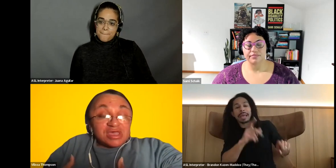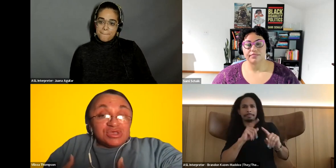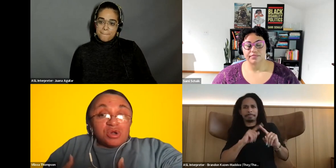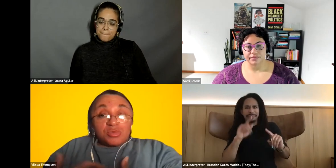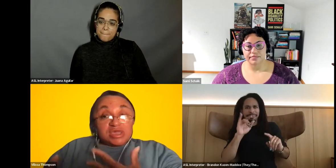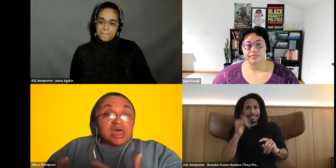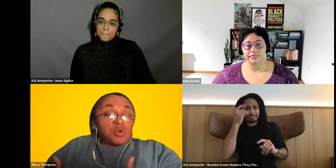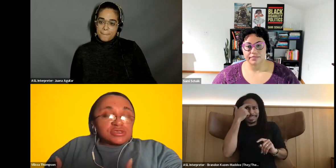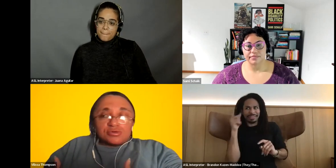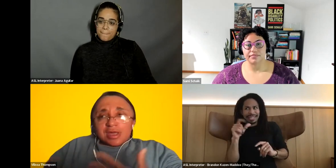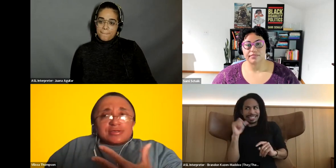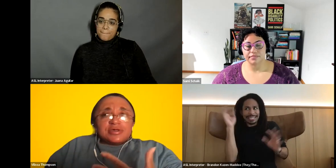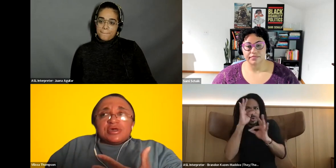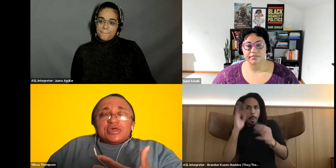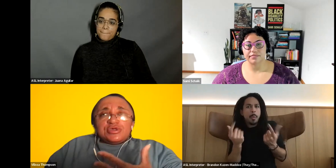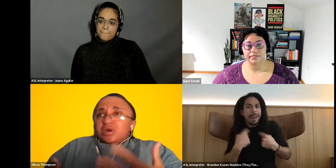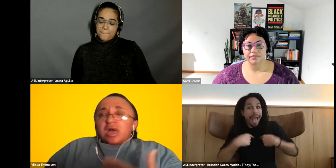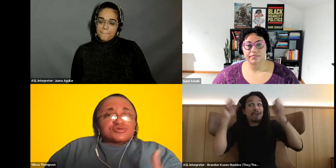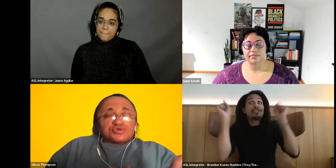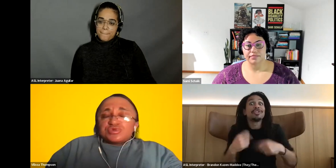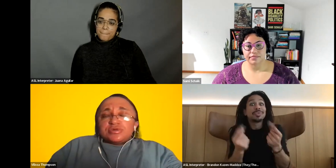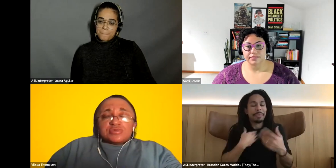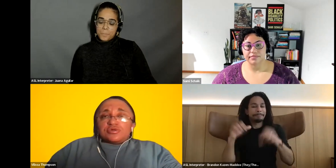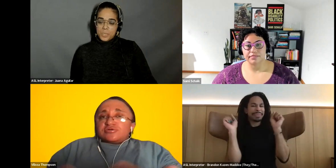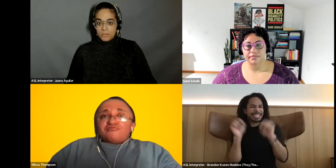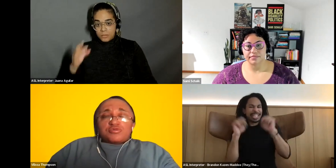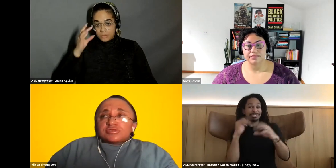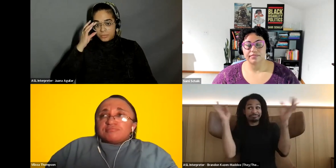Vilissa Thompson: You know things I want to do like. you know, a lot of stores we here in the community. Folks.